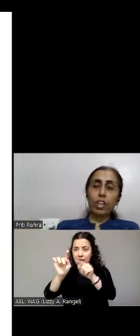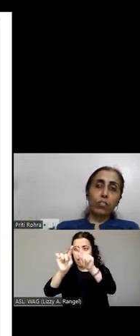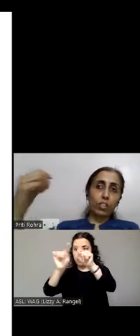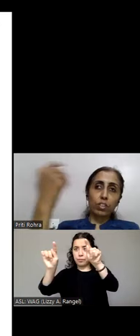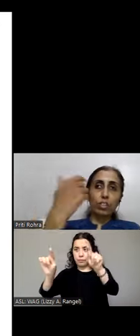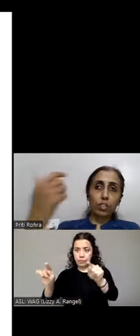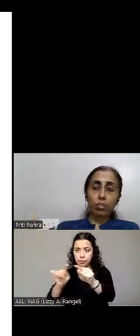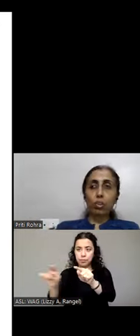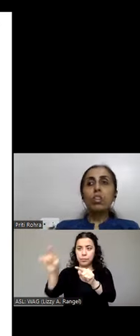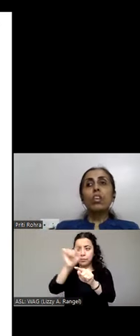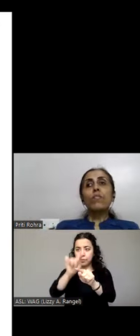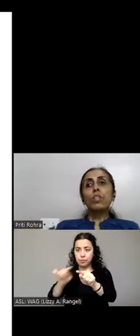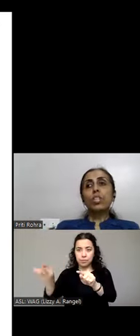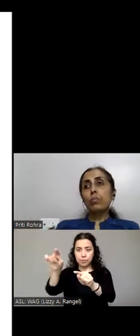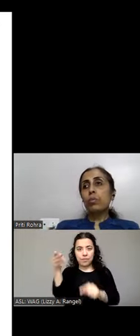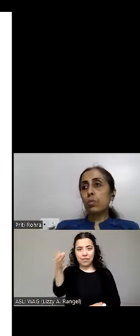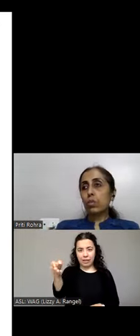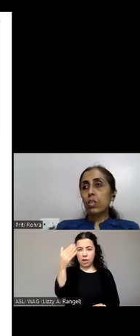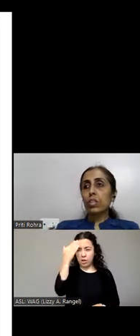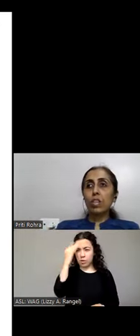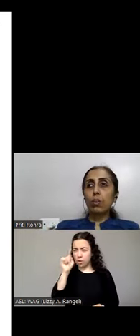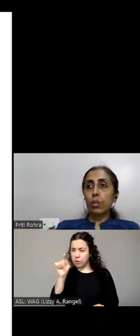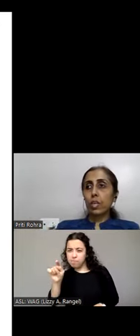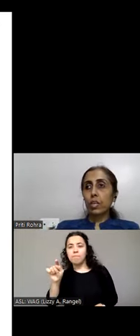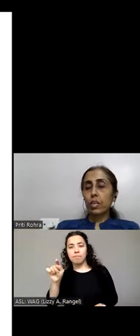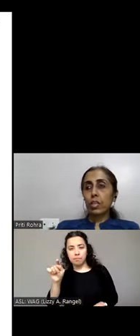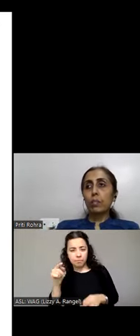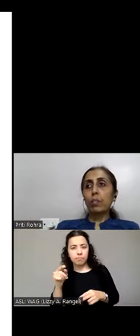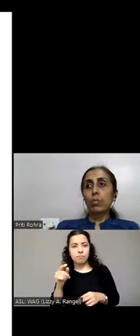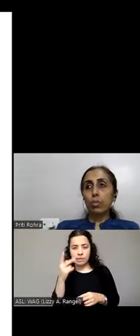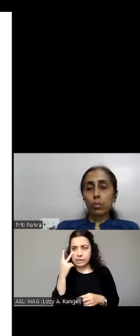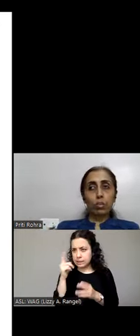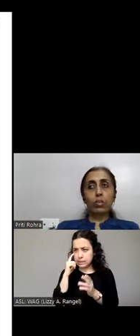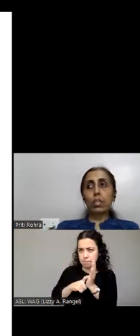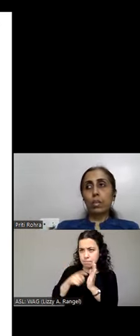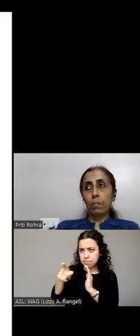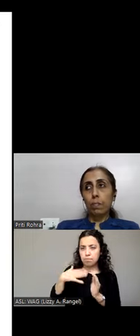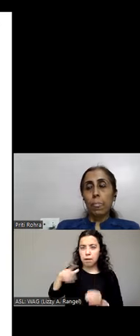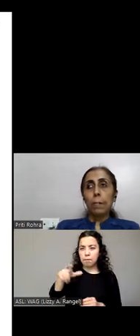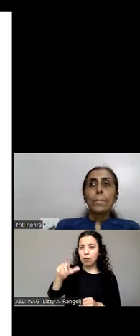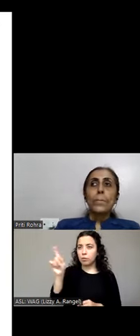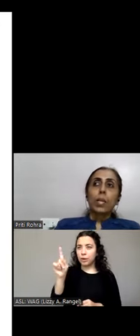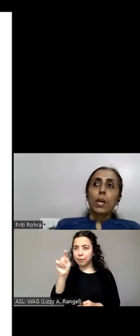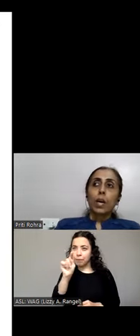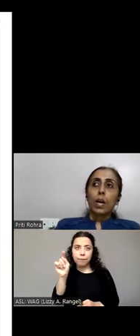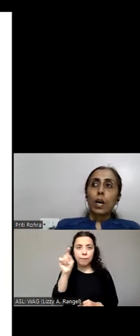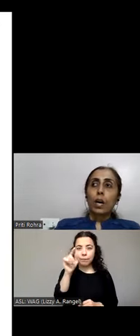of a circle is drawn. Which helps users easily locate their mouse though screen.